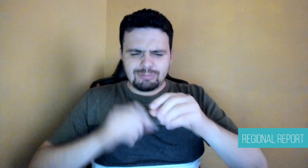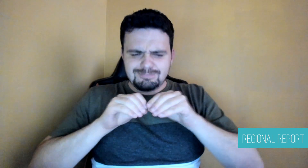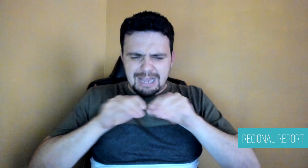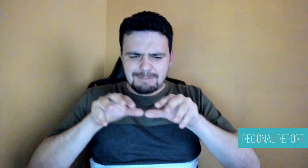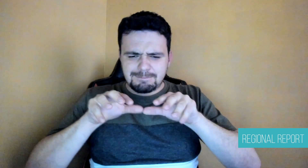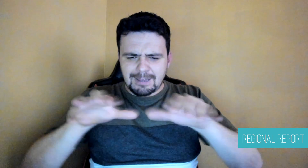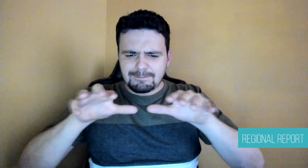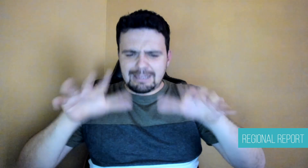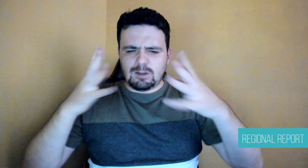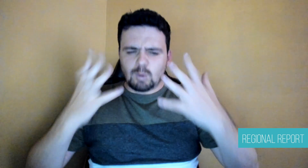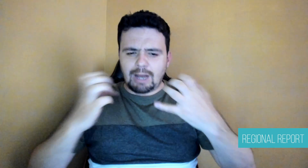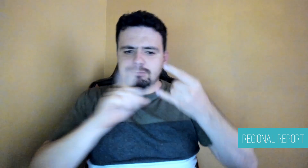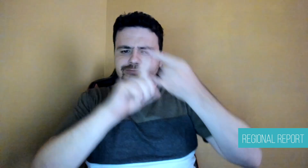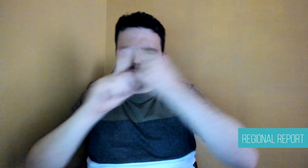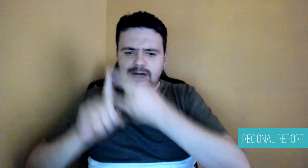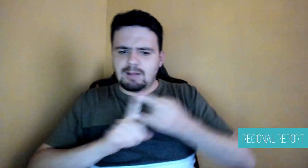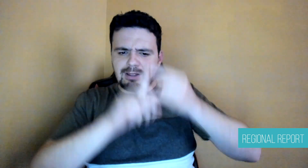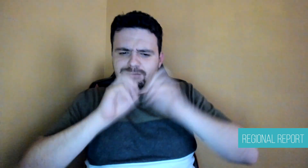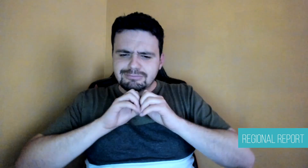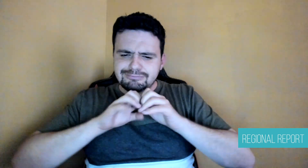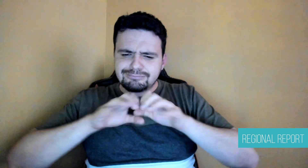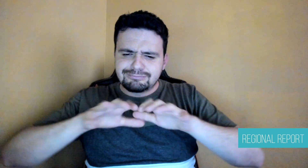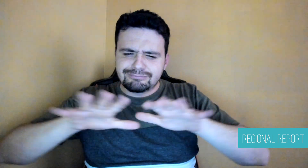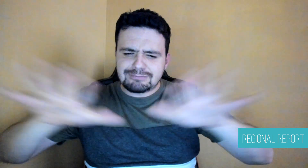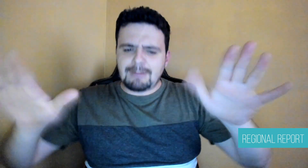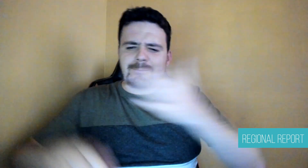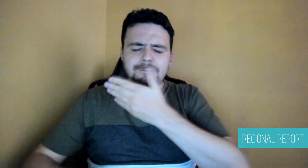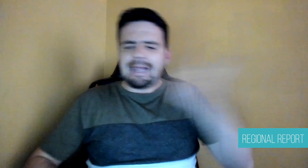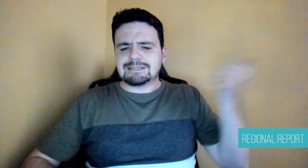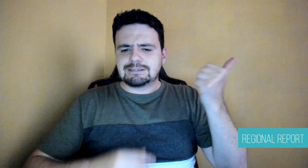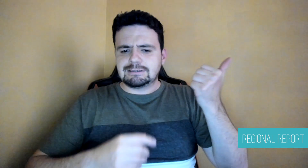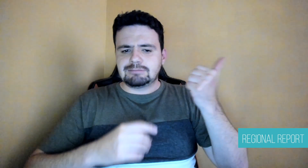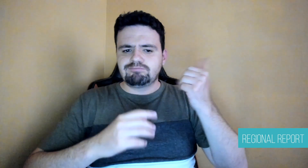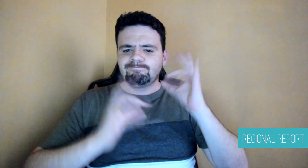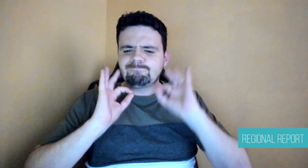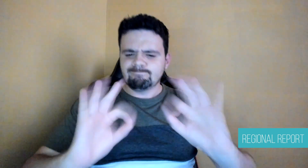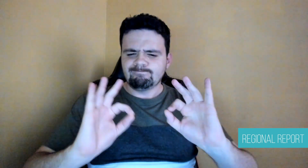now we are opening service by video call, which